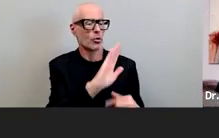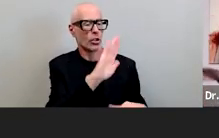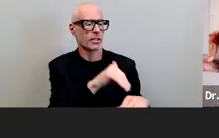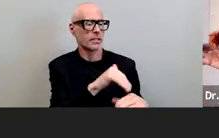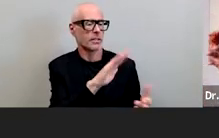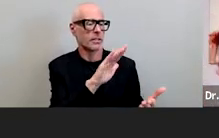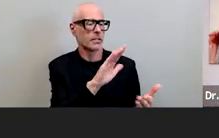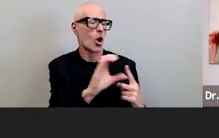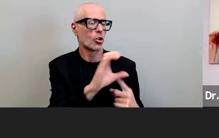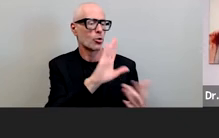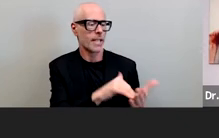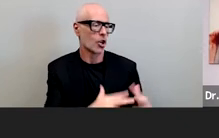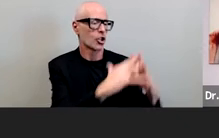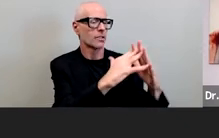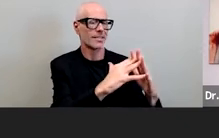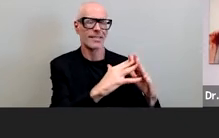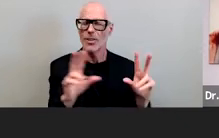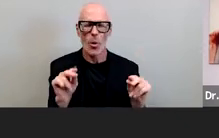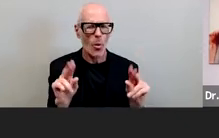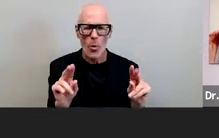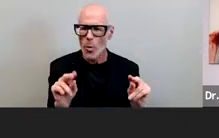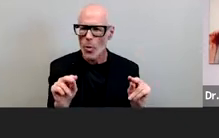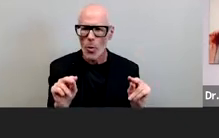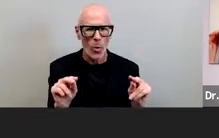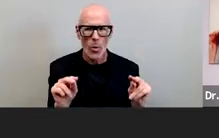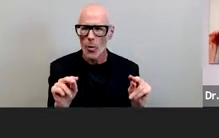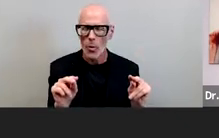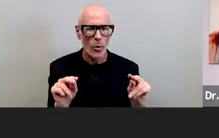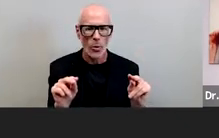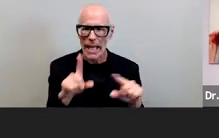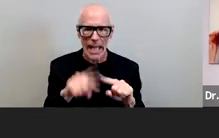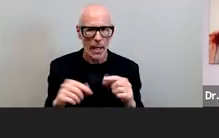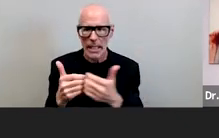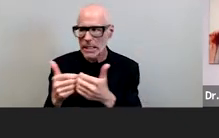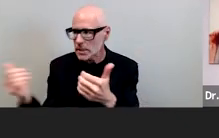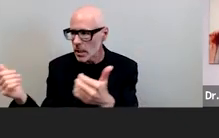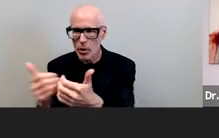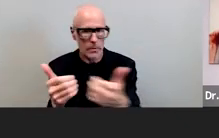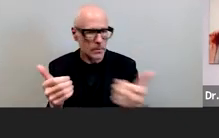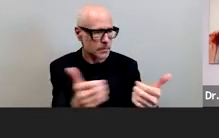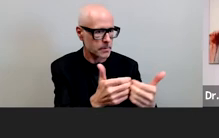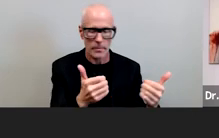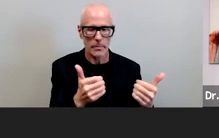affairs nope look it can't be that we're gonna have this one time what i hope you're you're